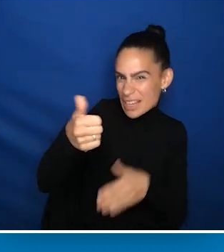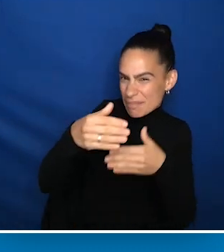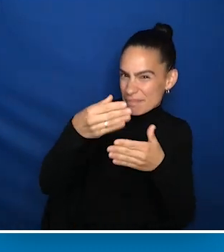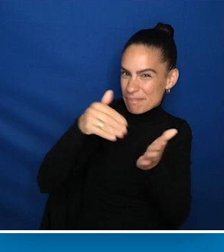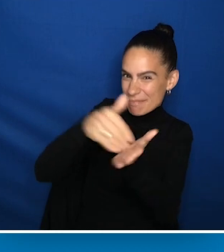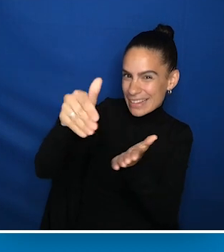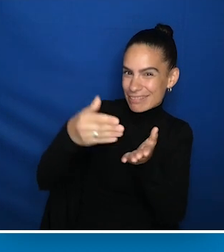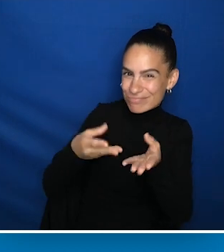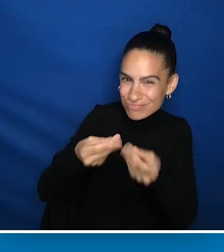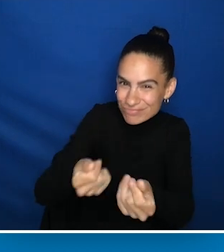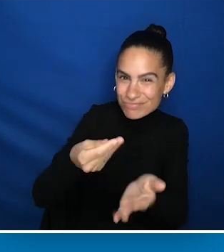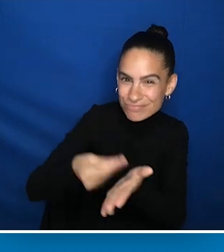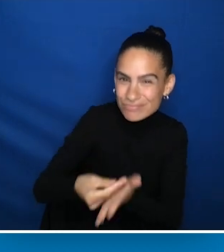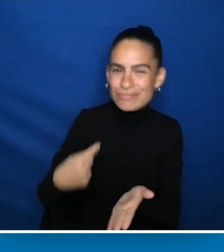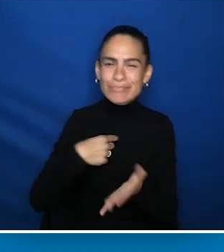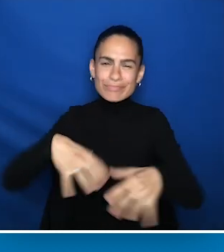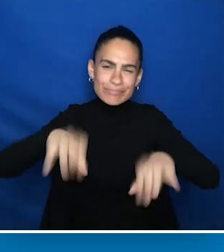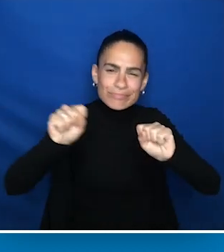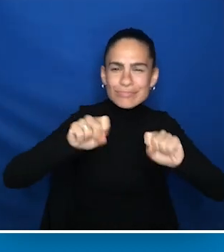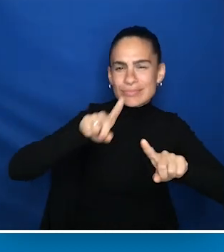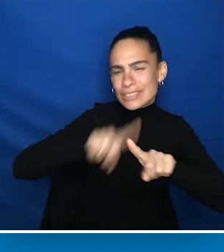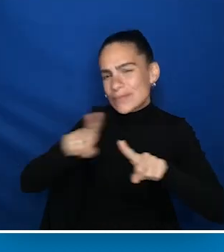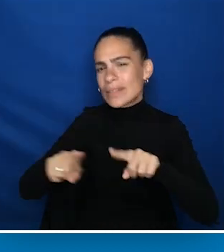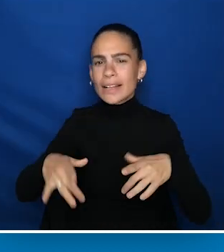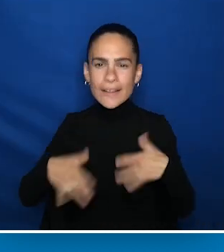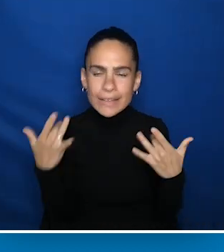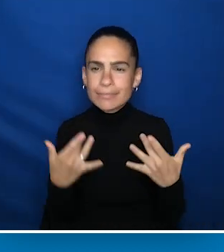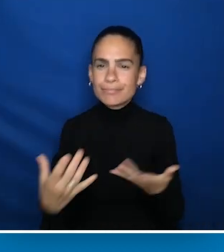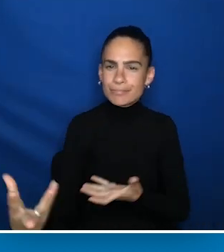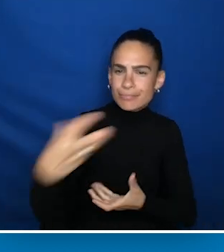We've also held a number of convenings to engage stakeholders in specific topics,